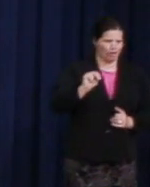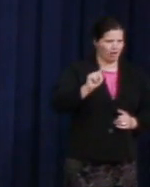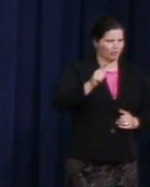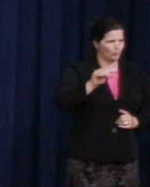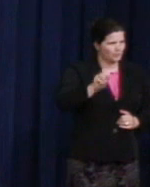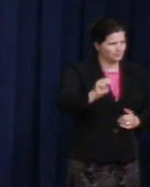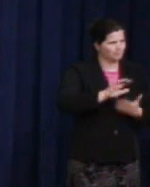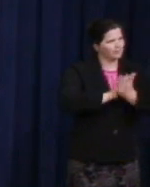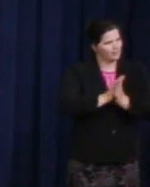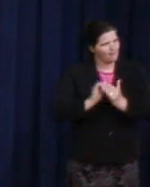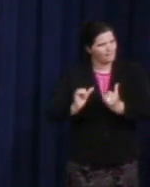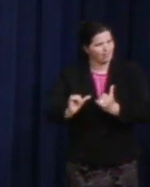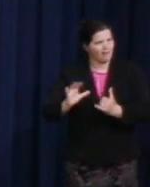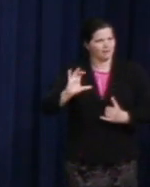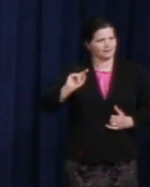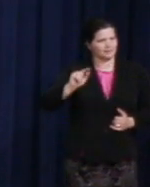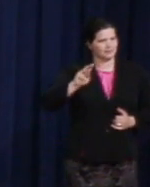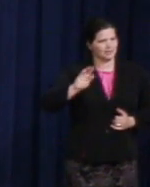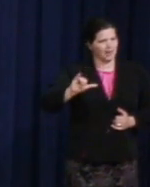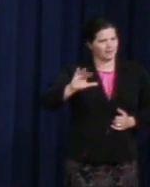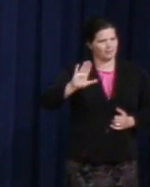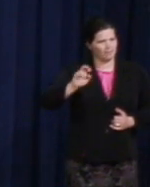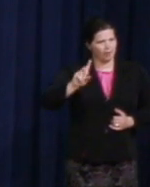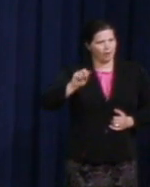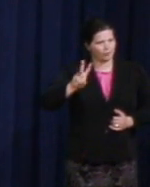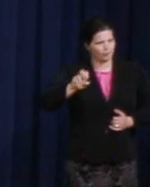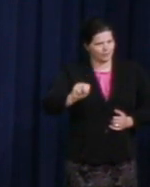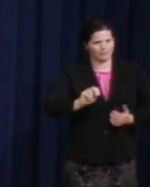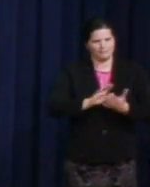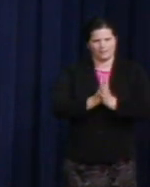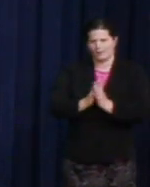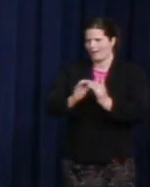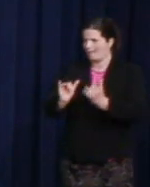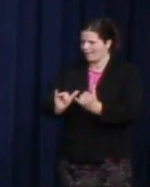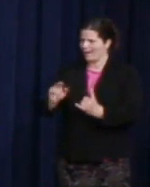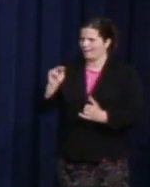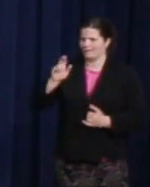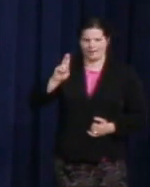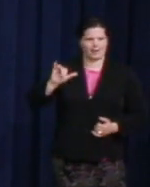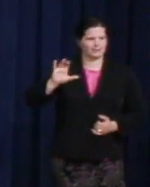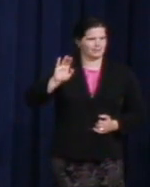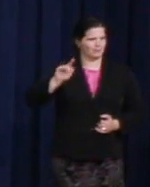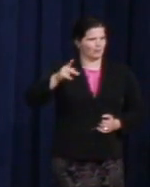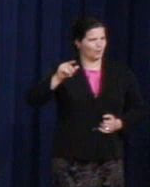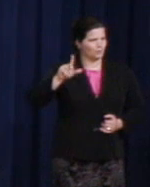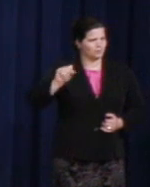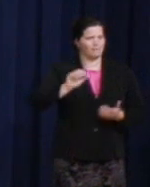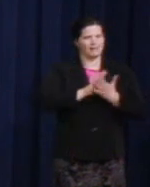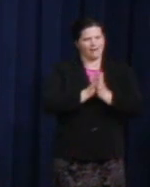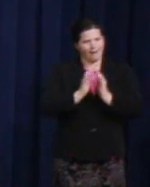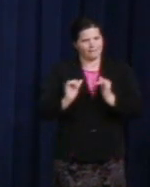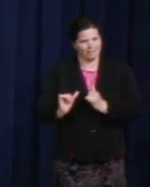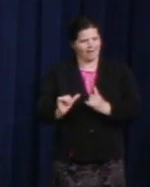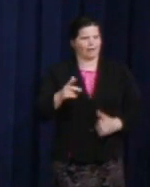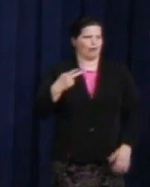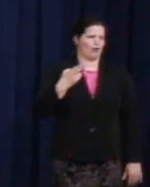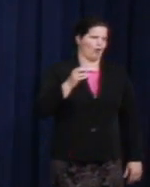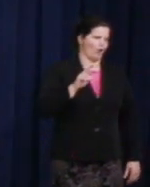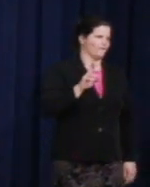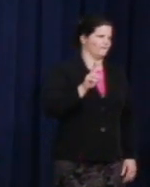more like Nancy Pelosi, and more like Harvey Milk. Today, each of us has come to the White House